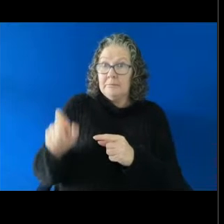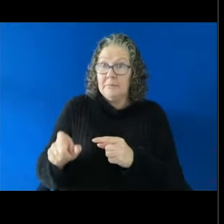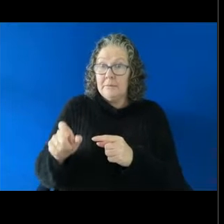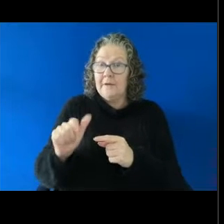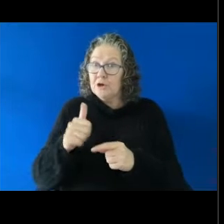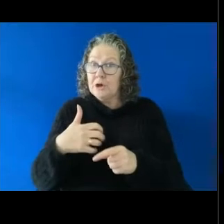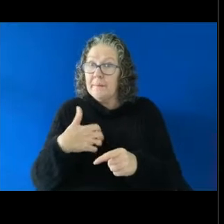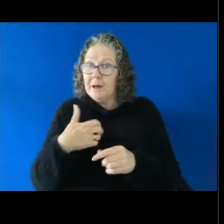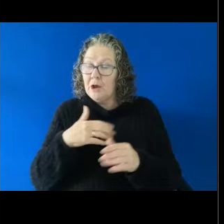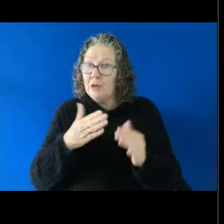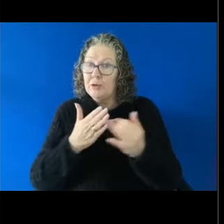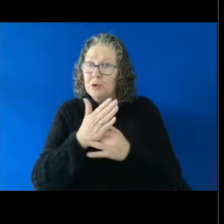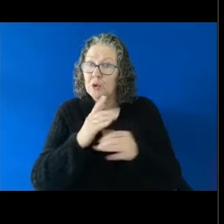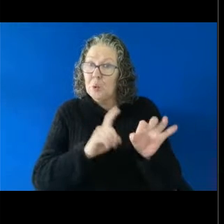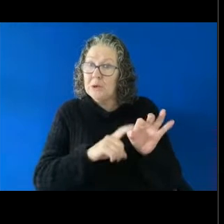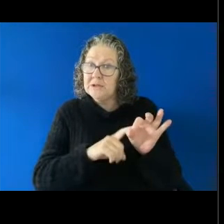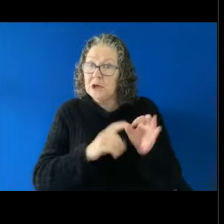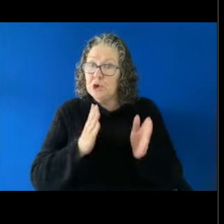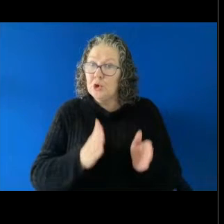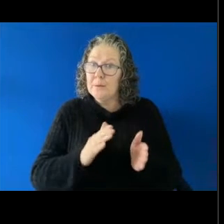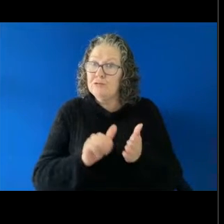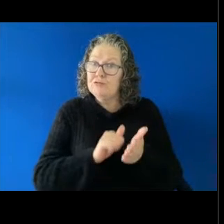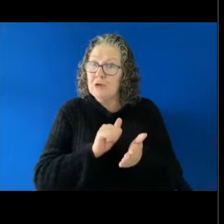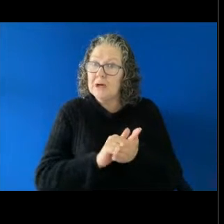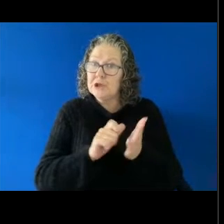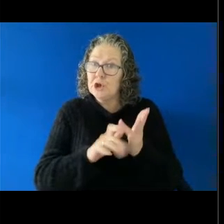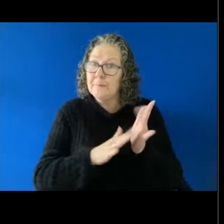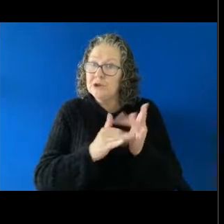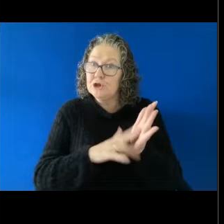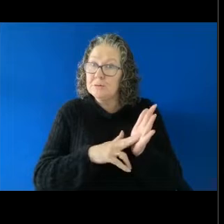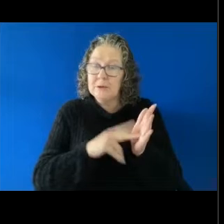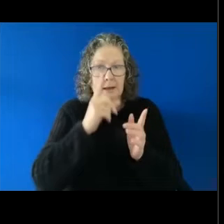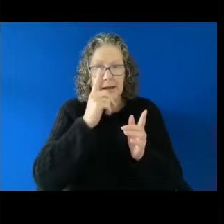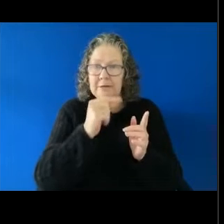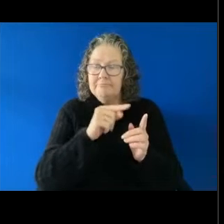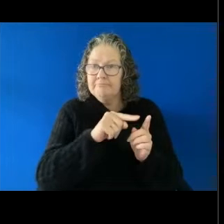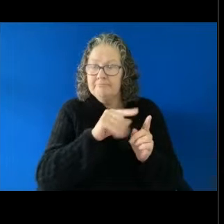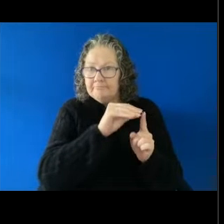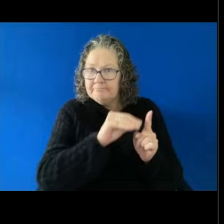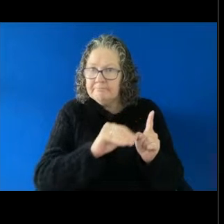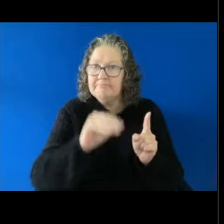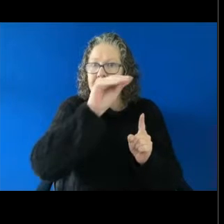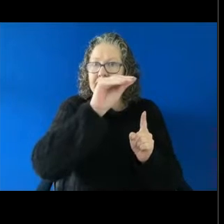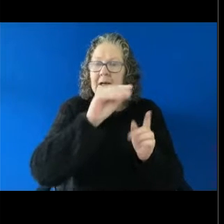Rights Commission they can refer their matter on to the QLD Industrial Relations Commission